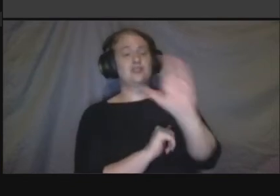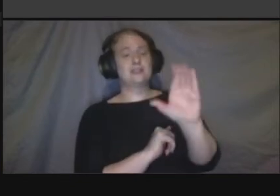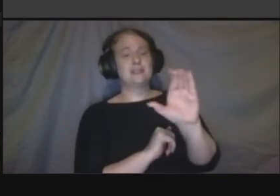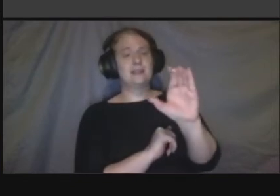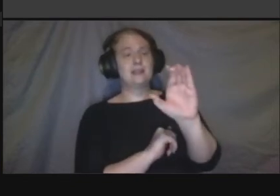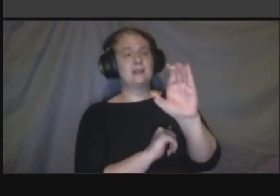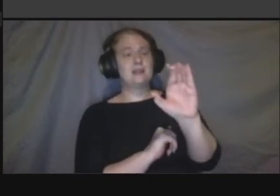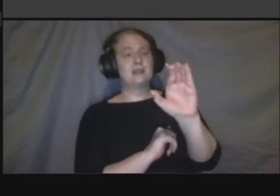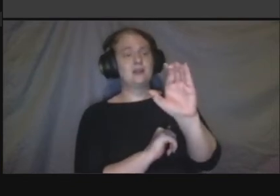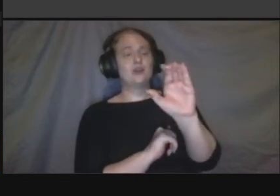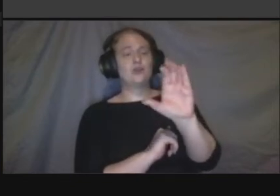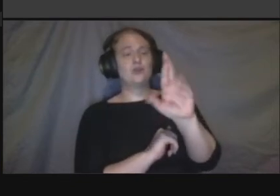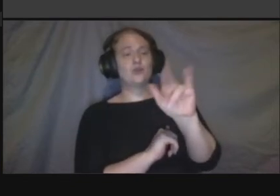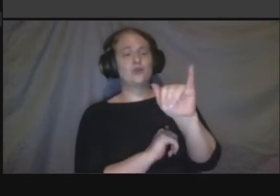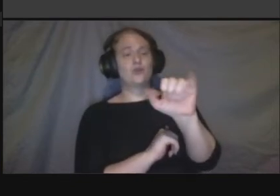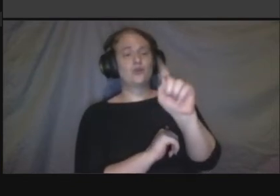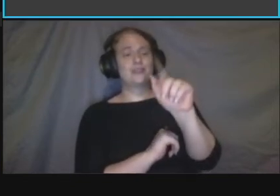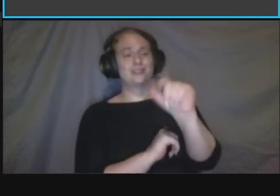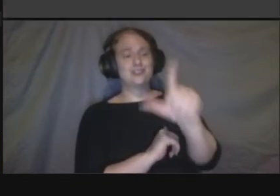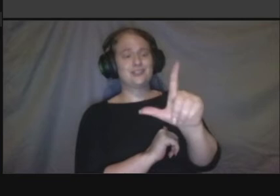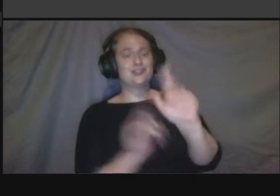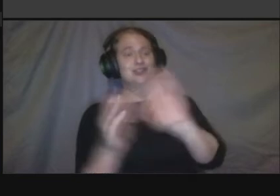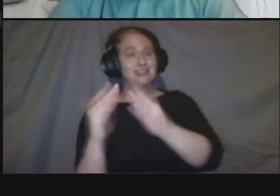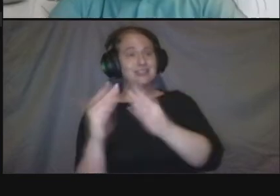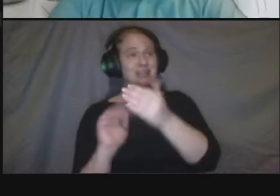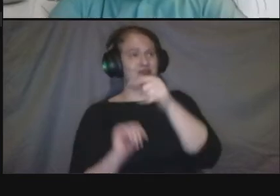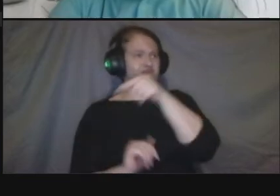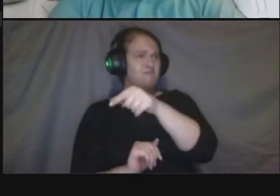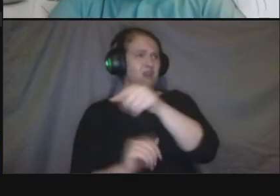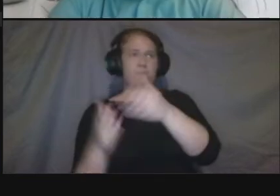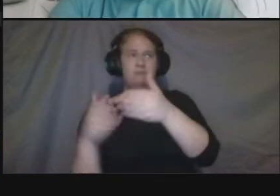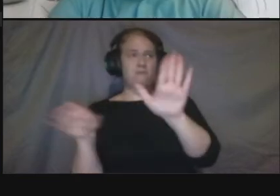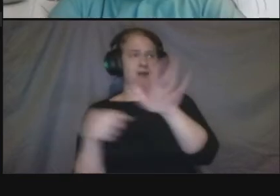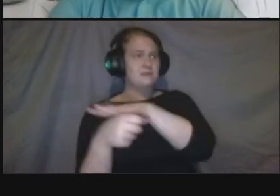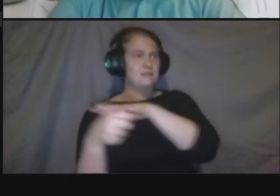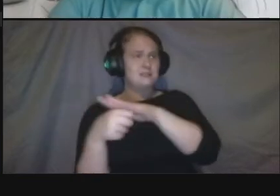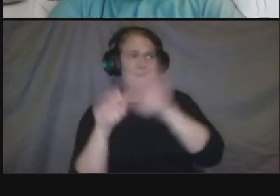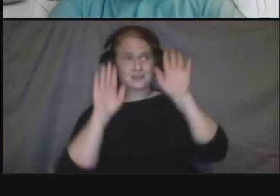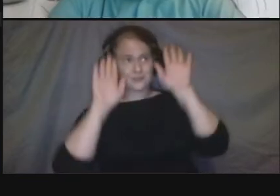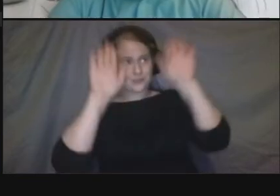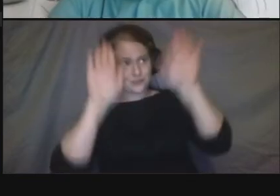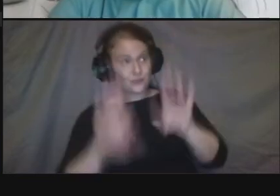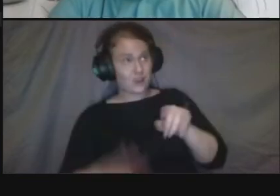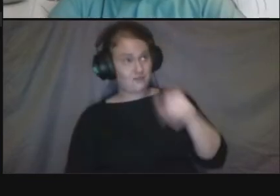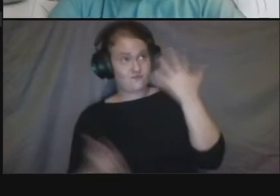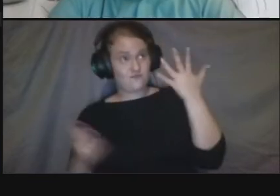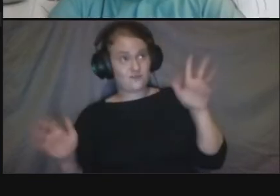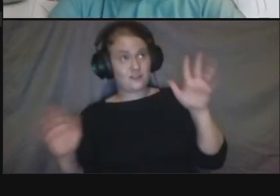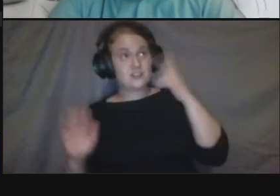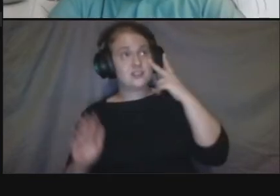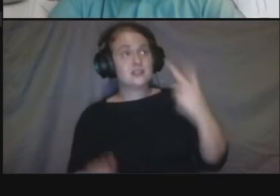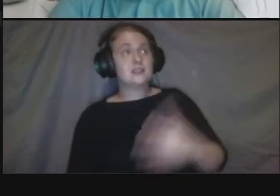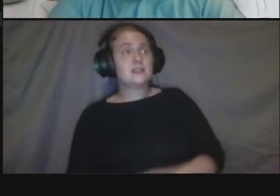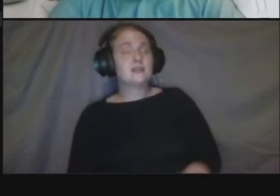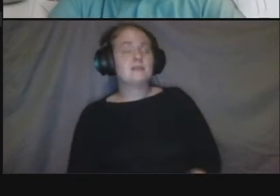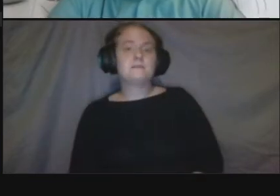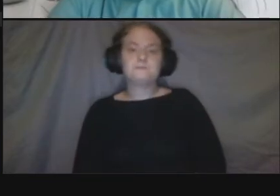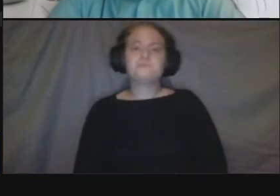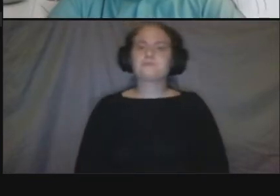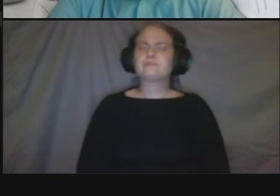um i so i'm personally familiar with well unless they do i used to work in crystal city but that